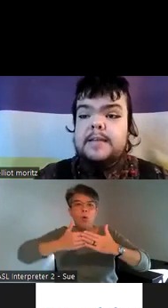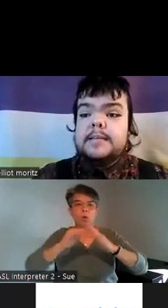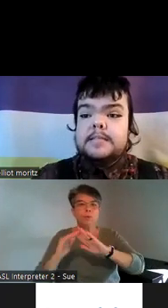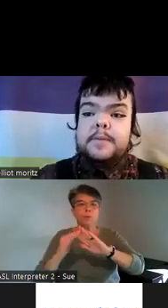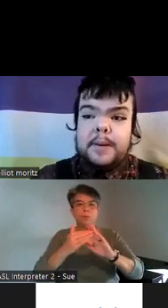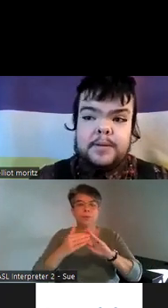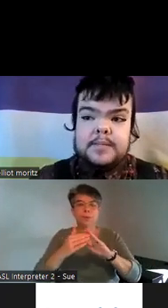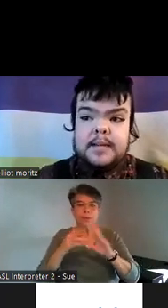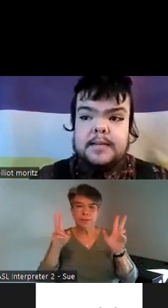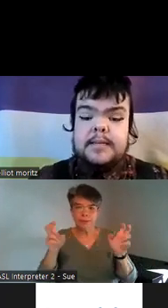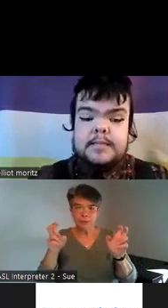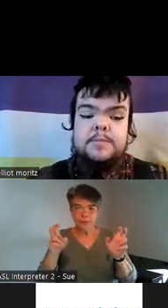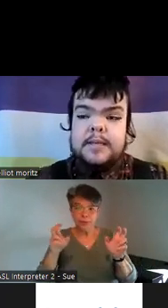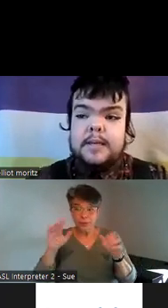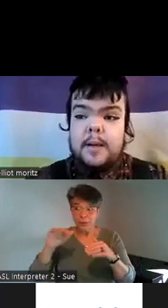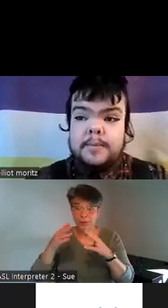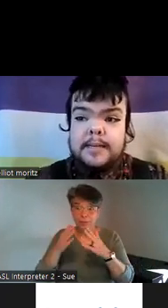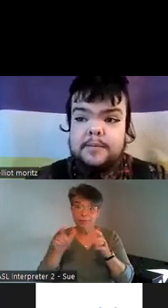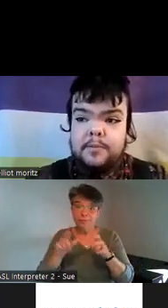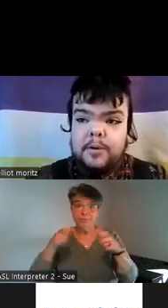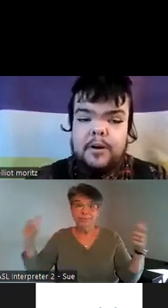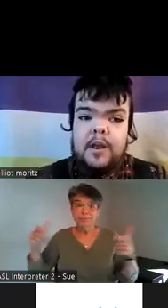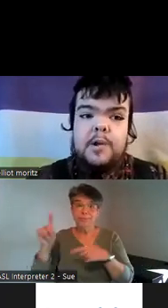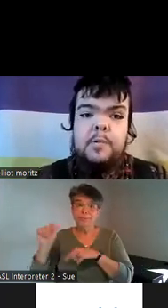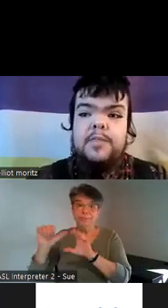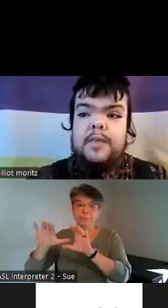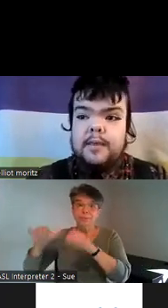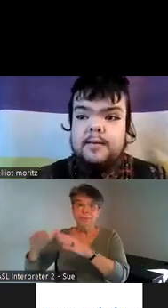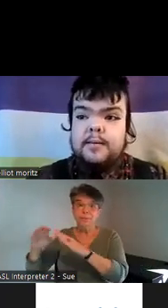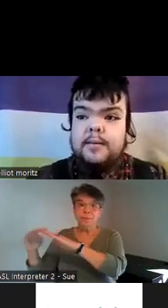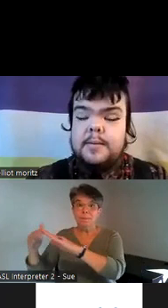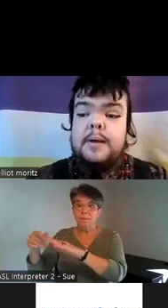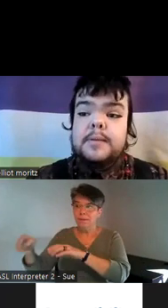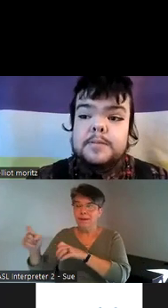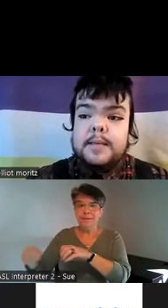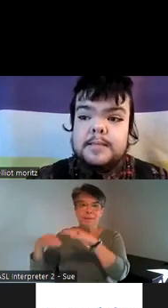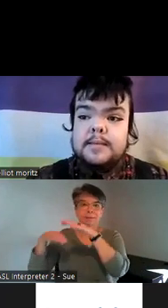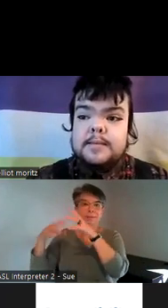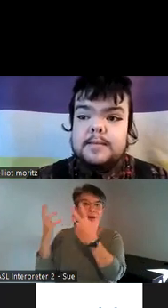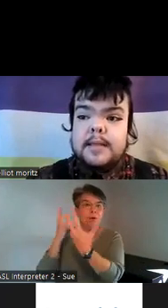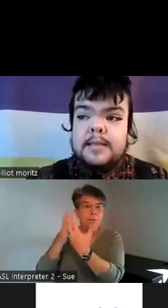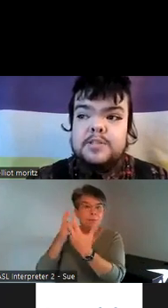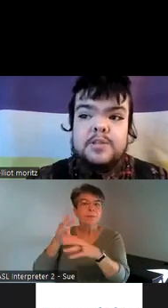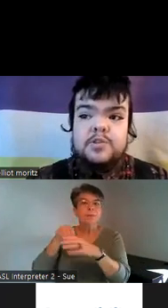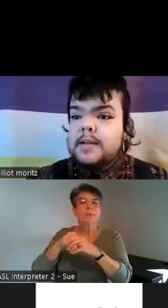that needs to be represented and needs to be accommodated for within public spaces and social